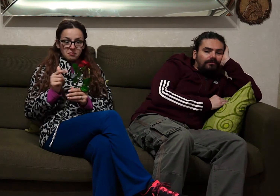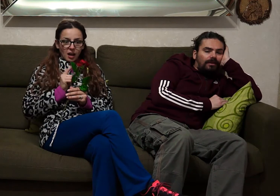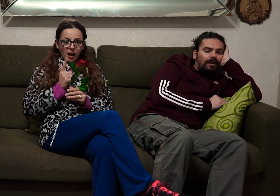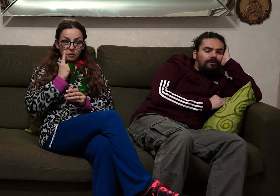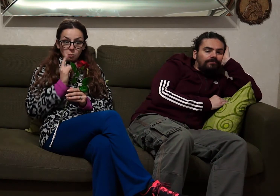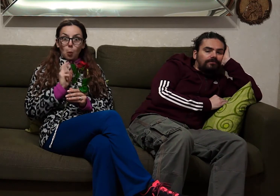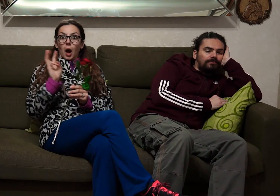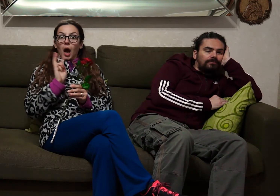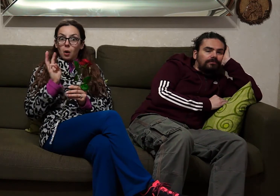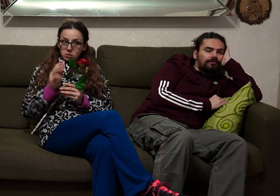wow he gave me a flower ....